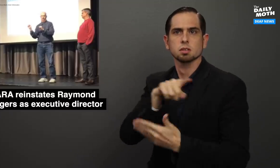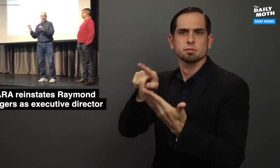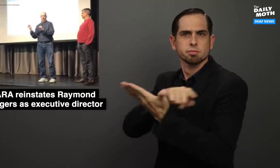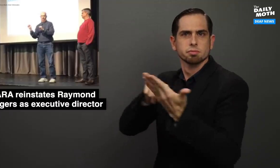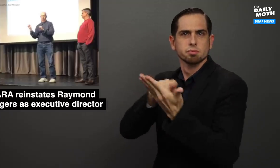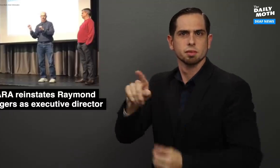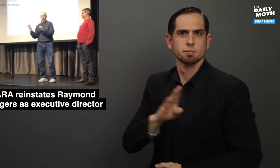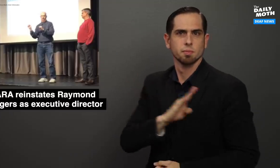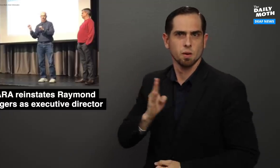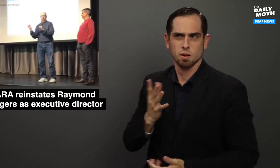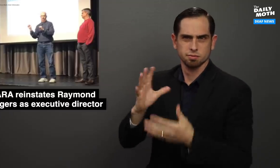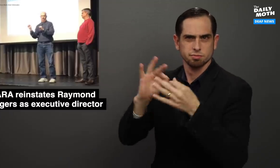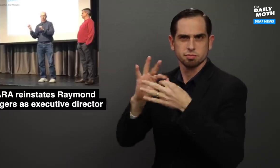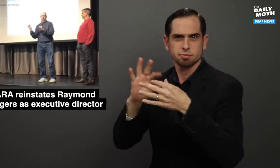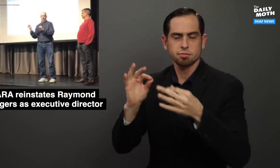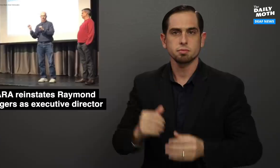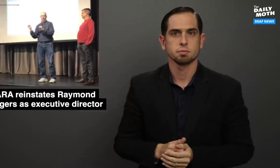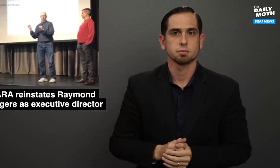to criticize the board members.